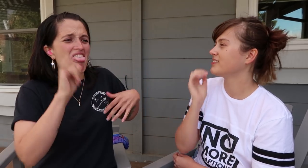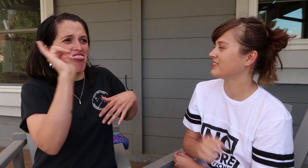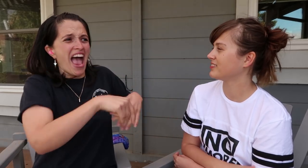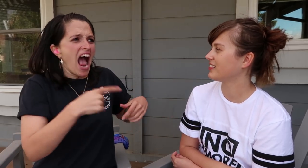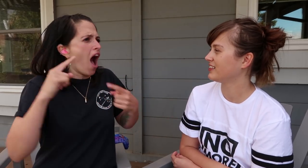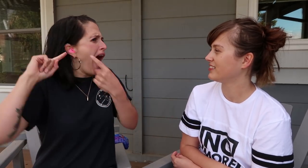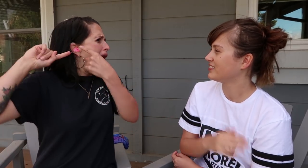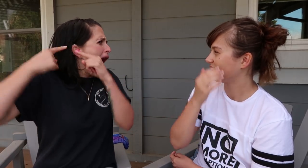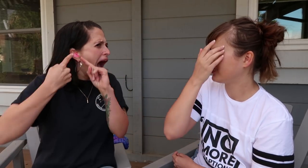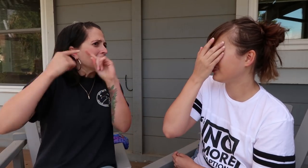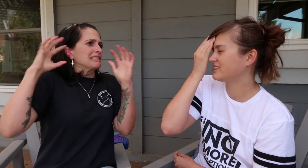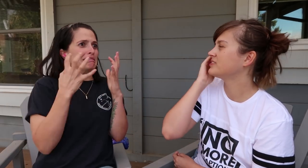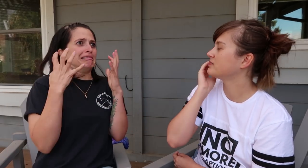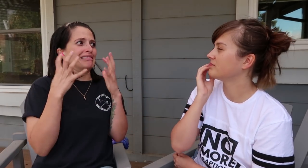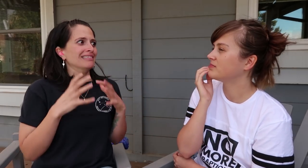Yeah. That hurts my ears so much.